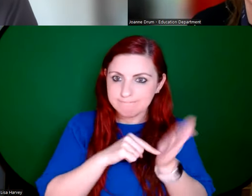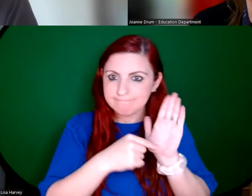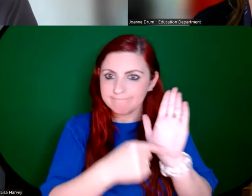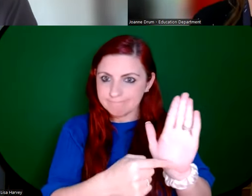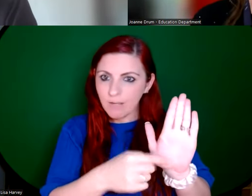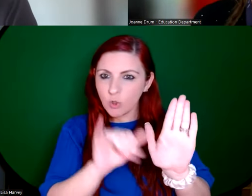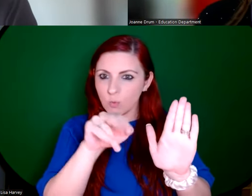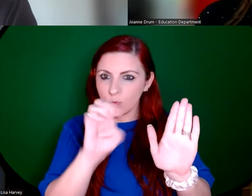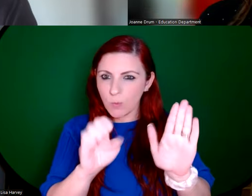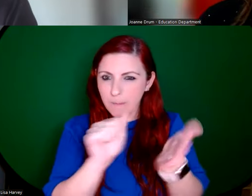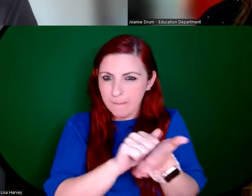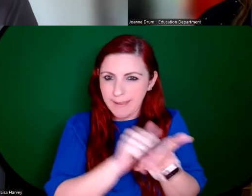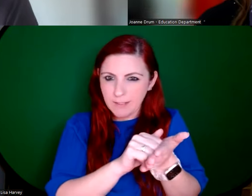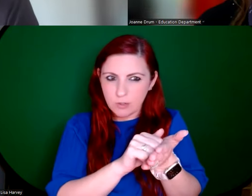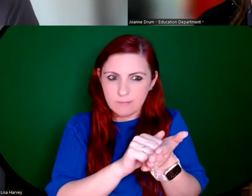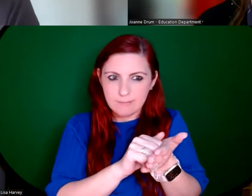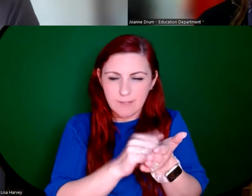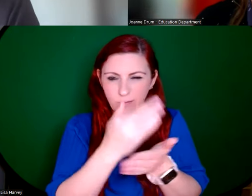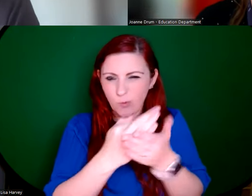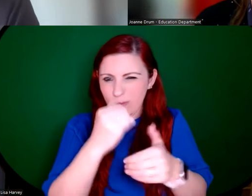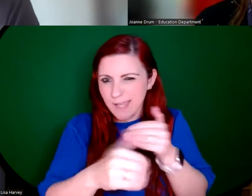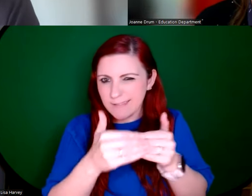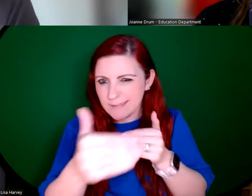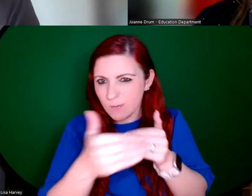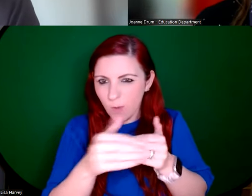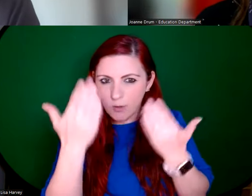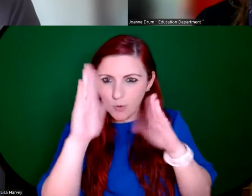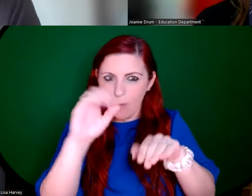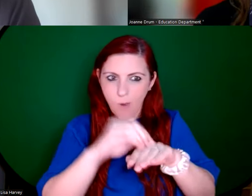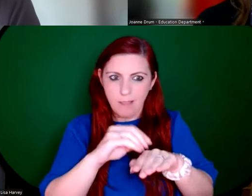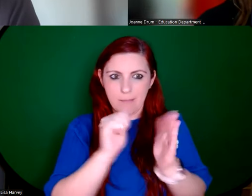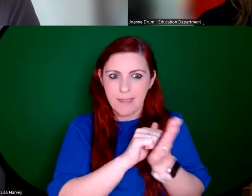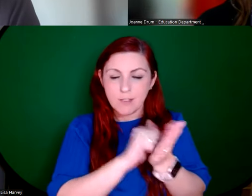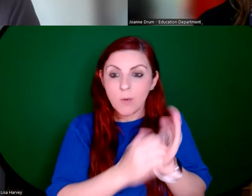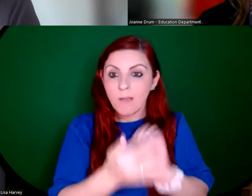page in a few days time. So if you'd like to tell anybody that you've enjoyed